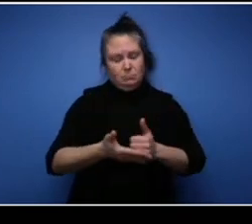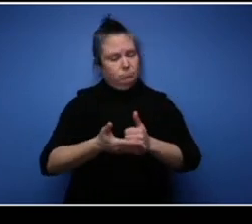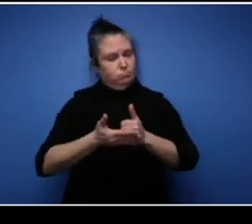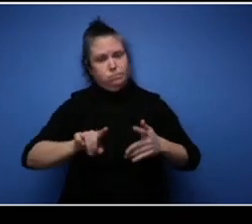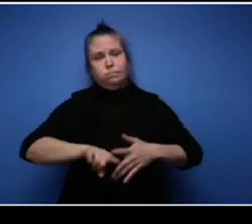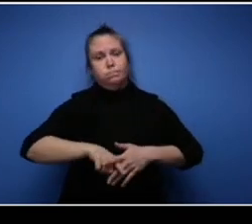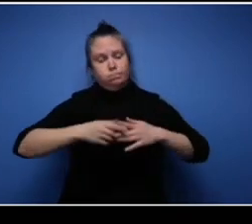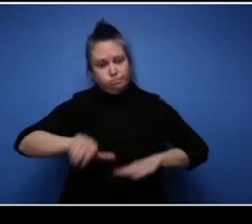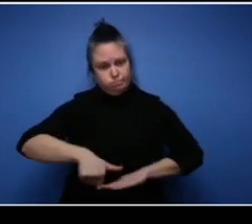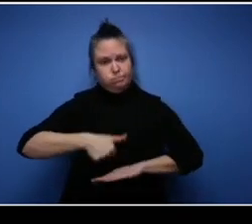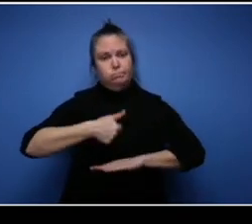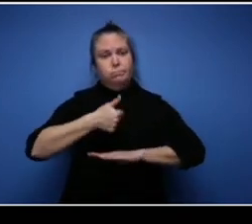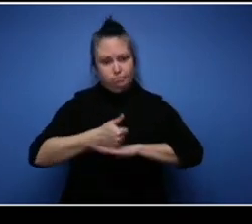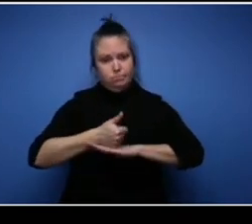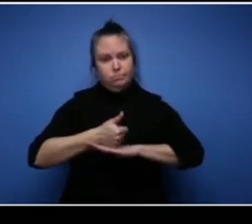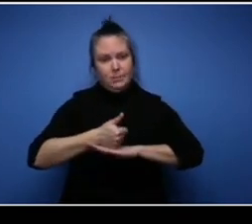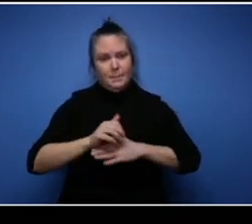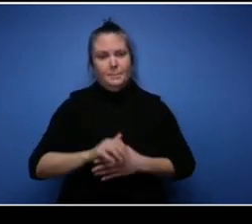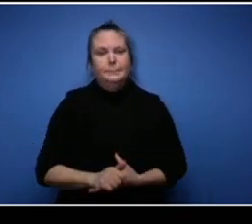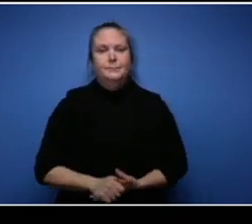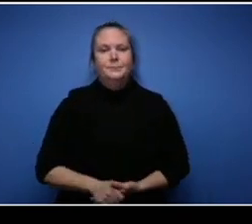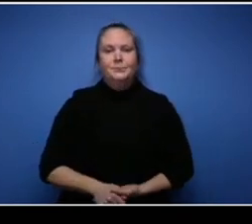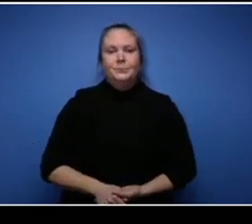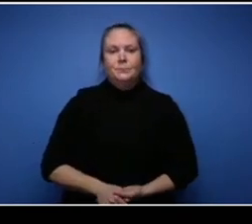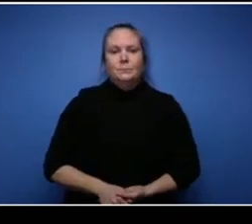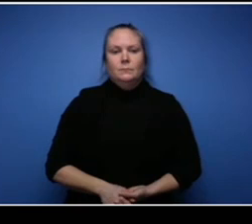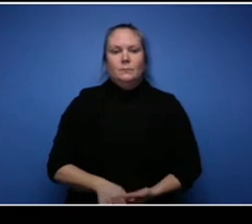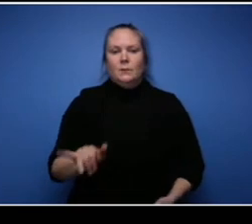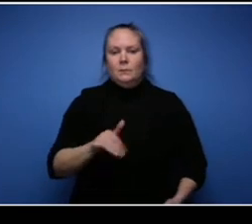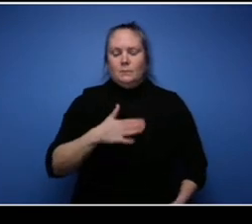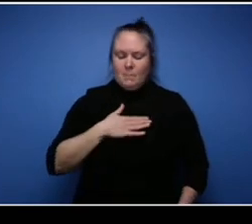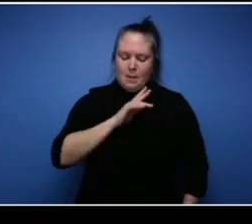Other things I looked at I looked at any personal credit that I had. If I had a some you know